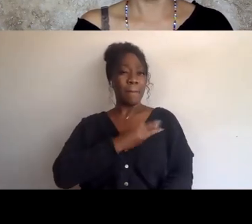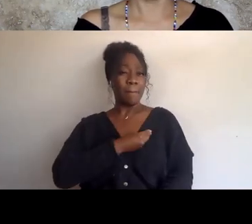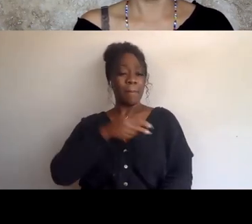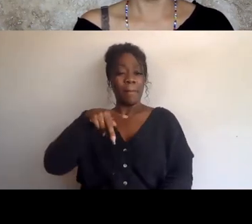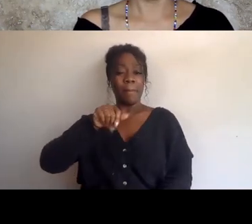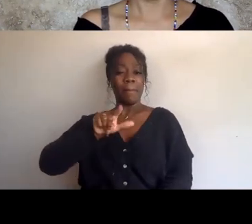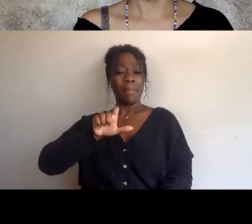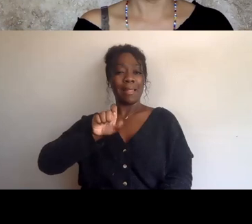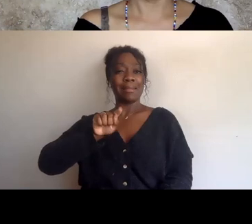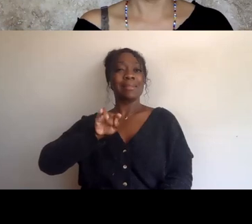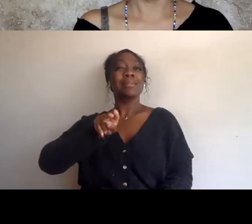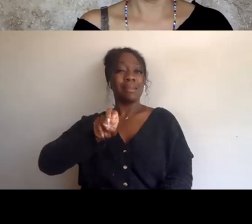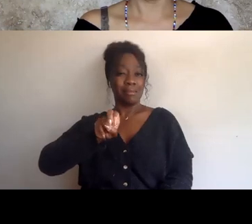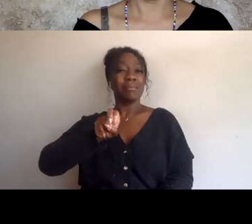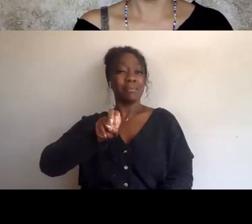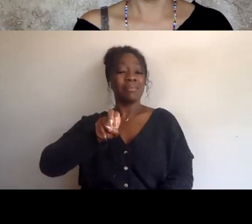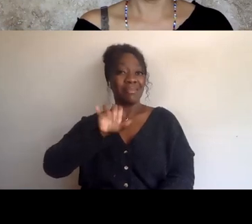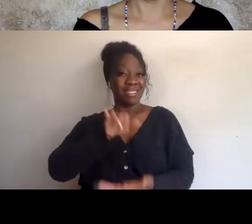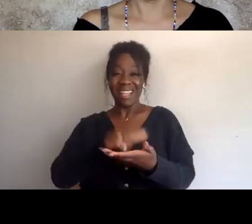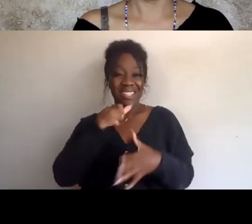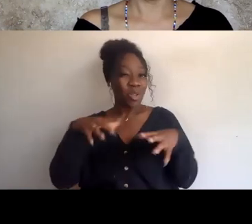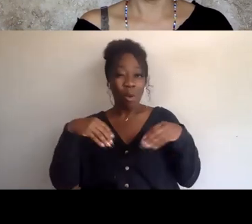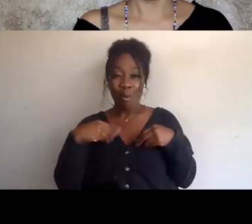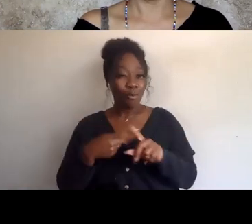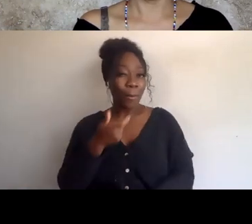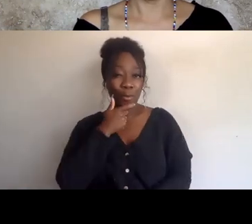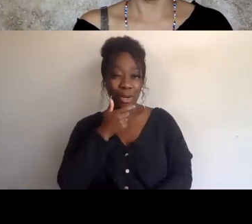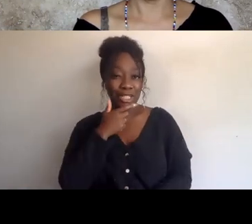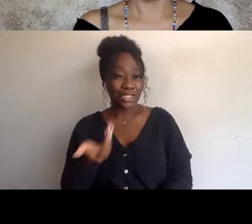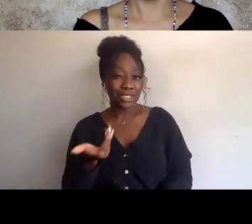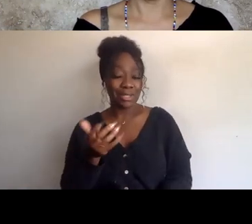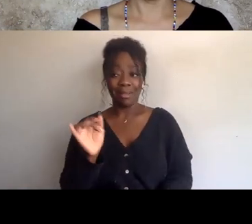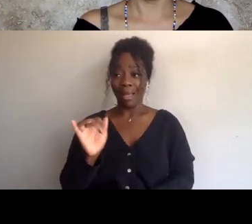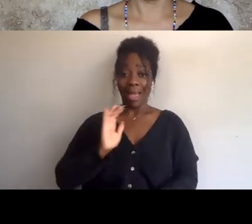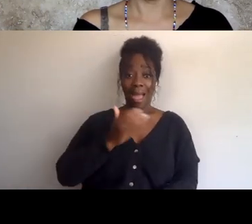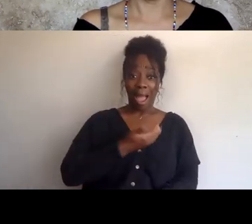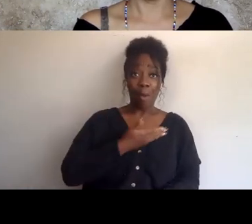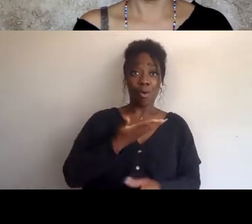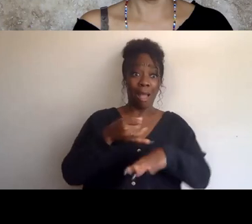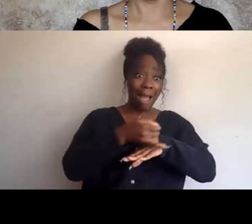just like Ireland doesn't belong to the British even though they have troops there. (audience clapping)